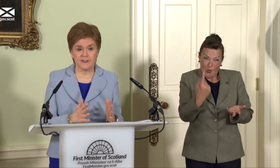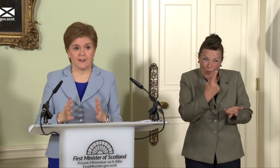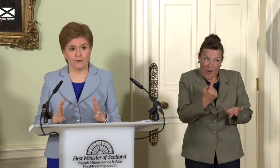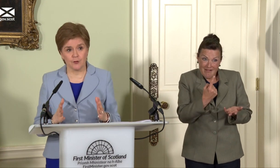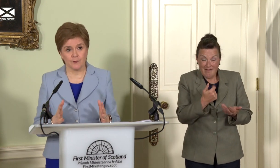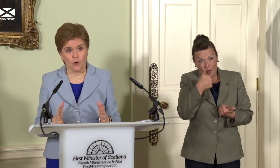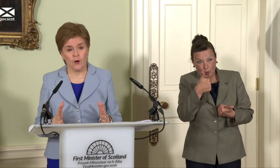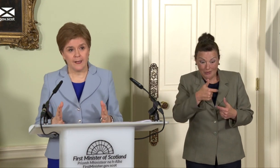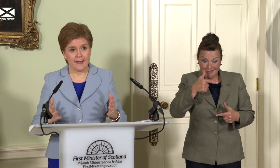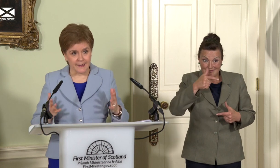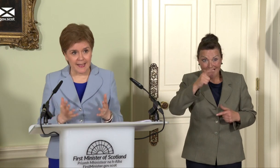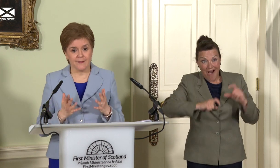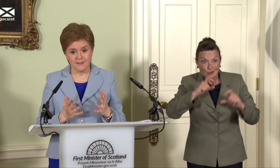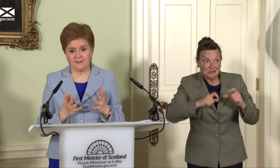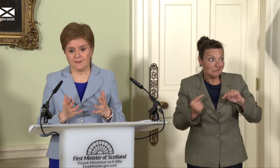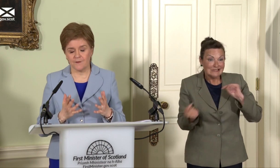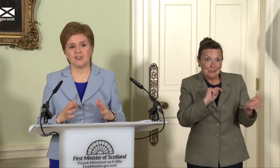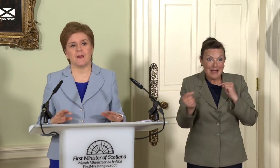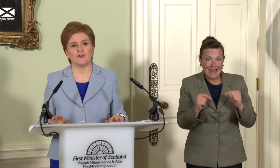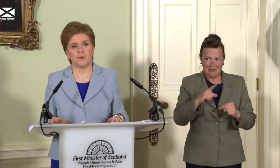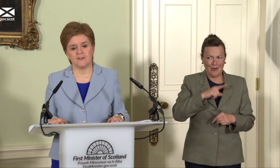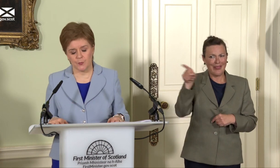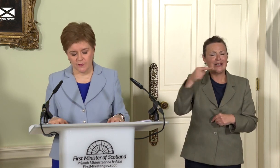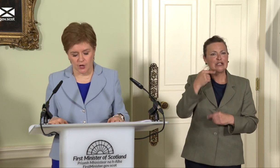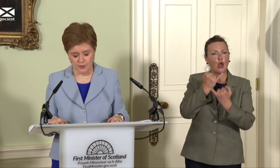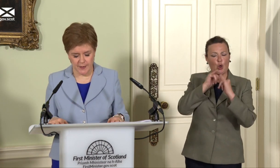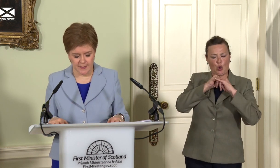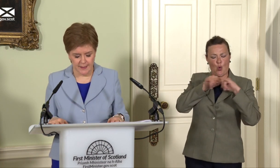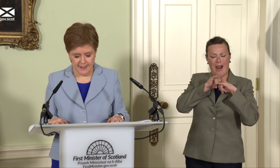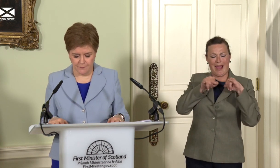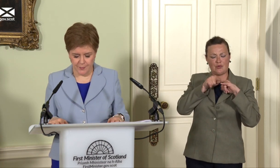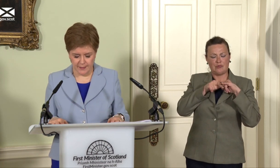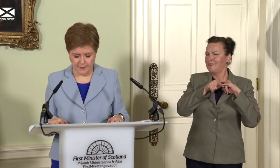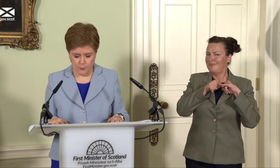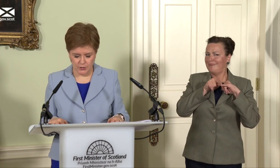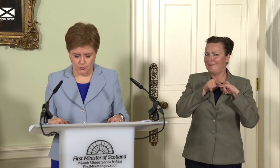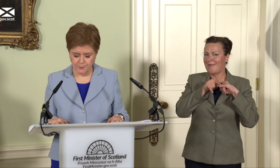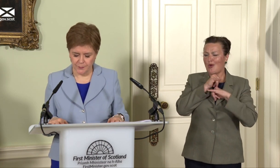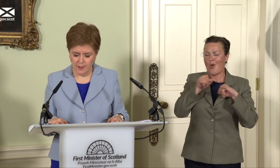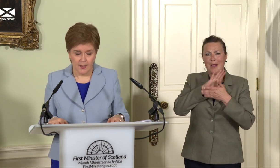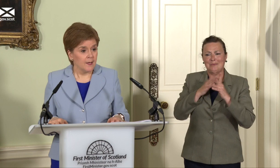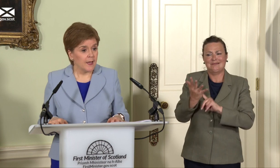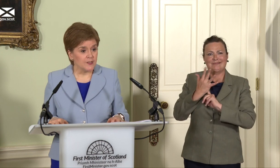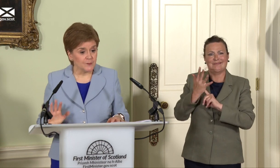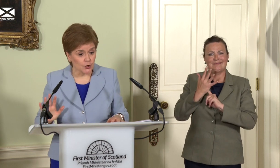and the rule of law are again the fundamental principles that underpin everything that we do. James Cook.